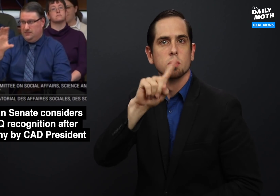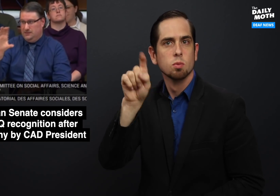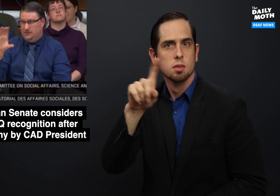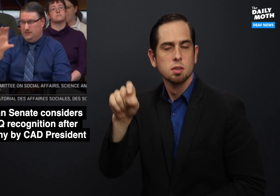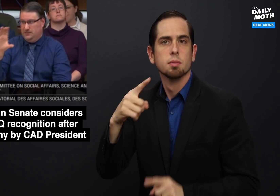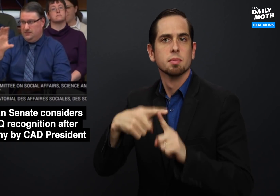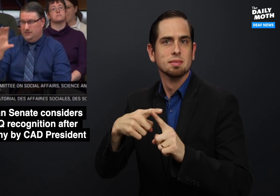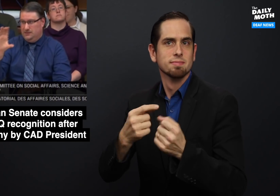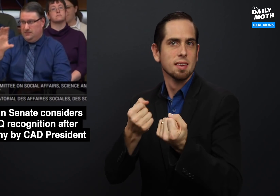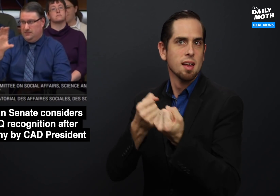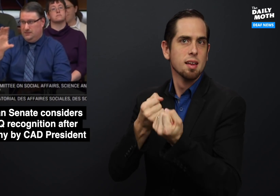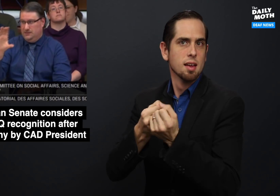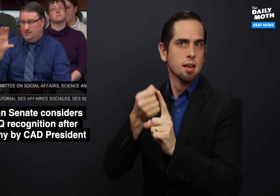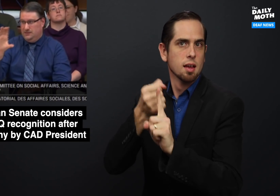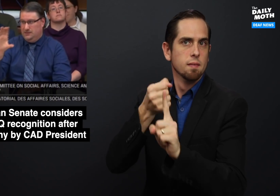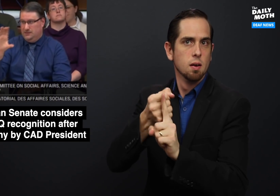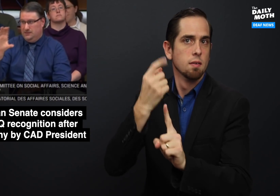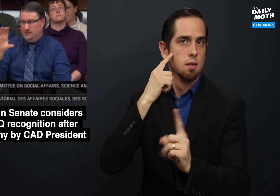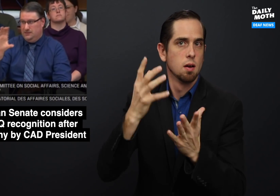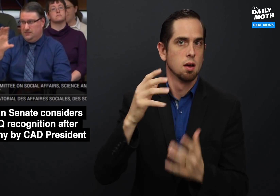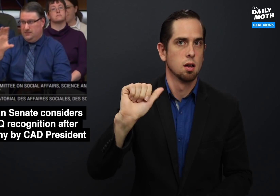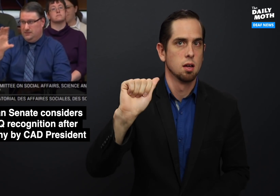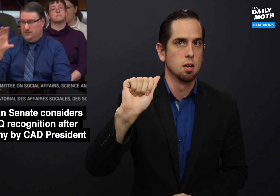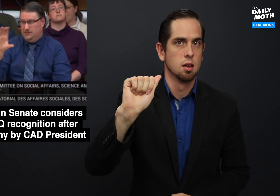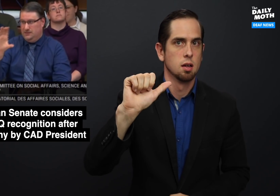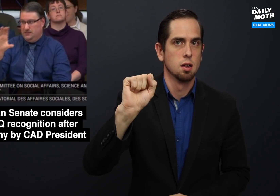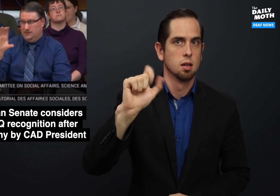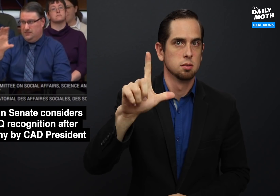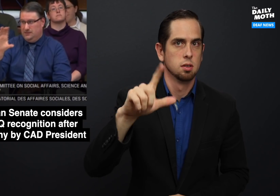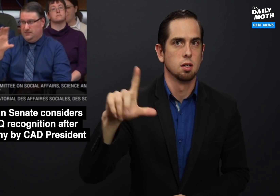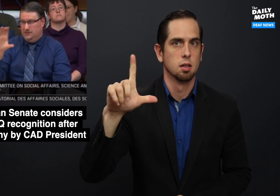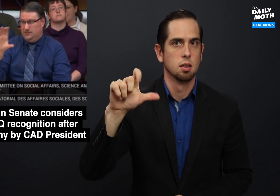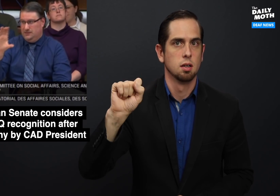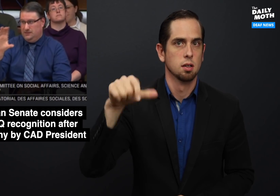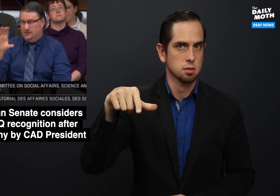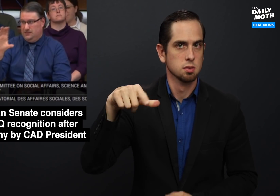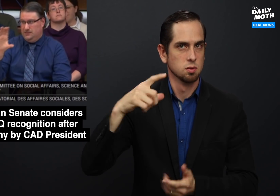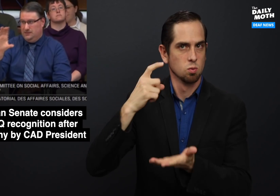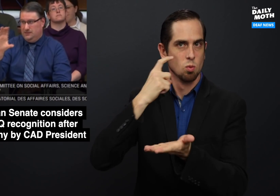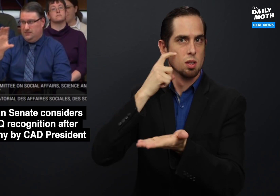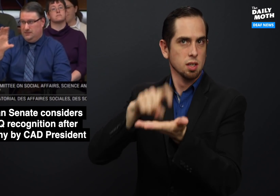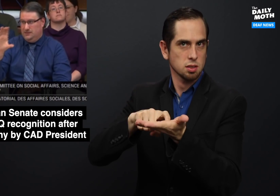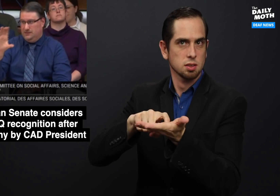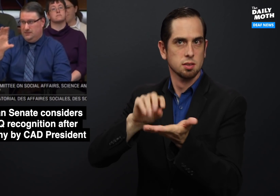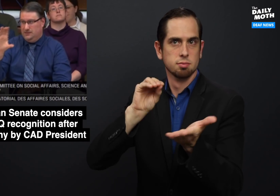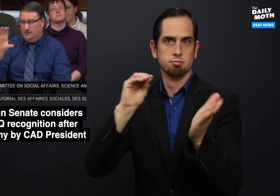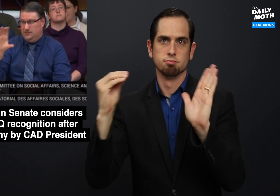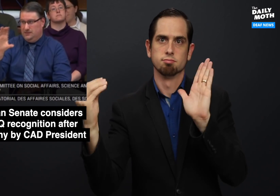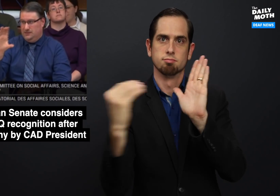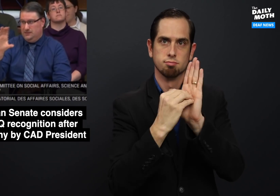questions and advocate for ASL/LSQ recognition to be